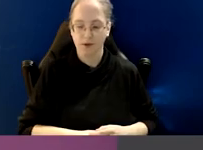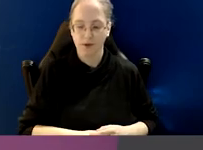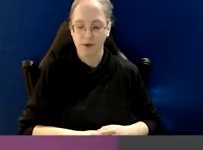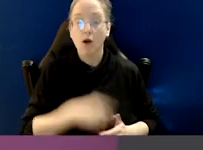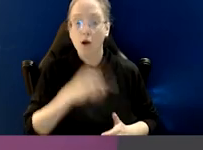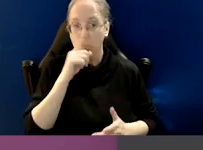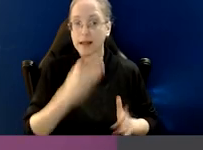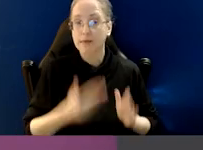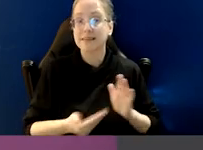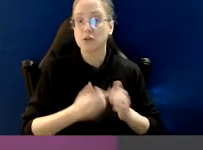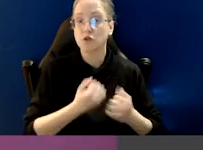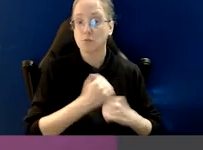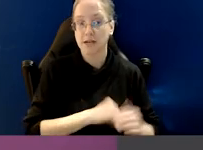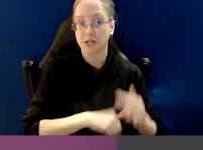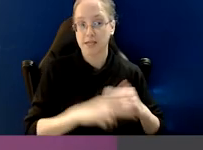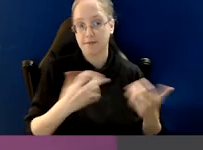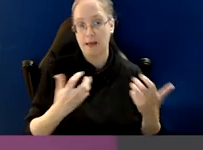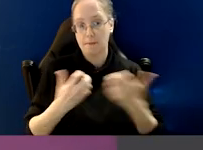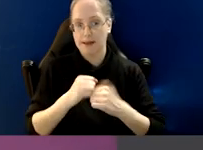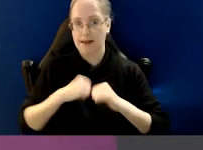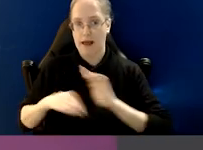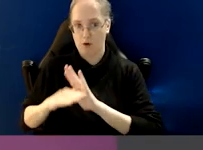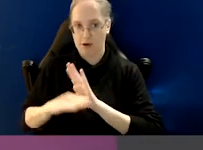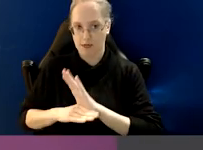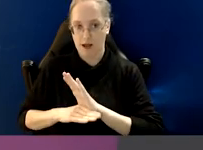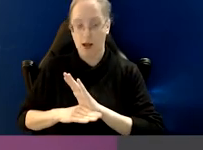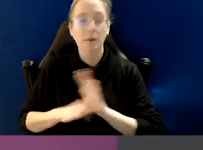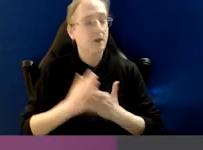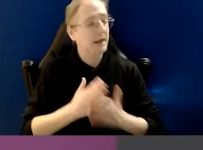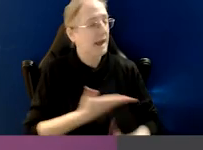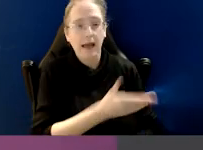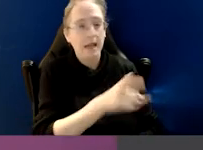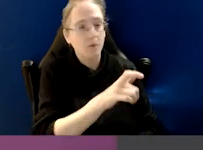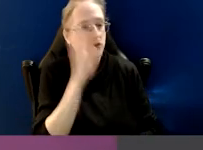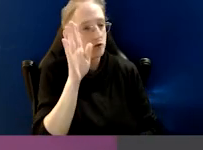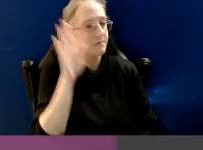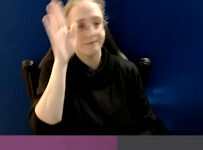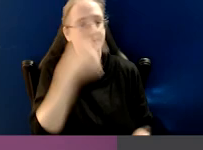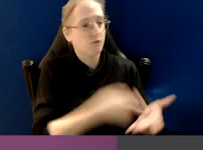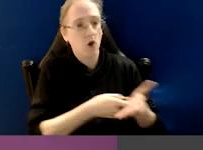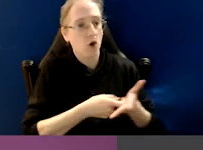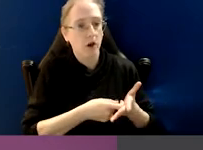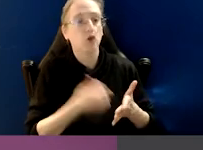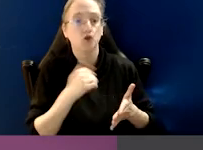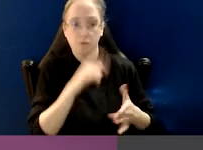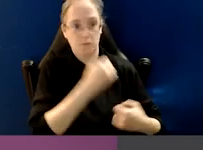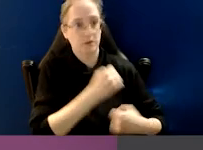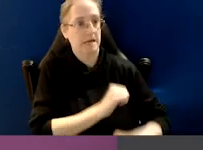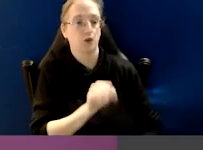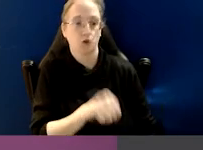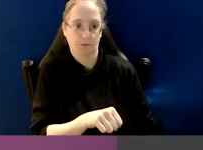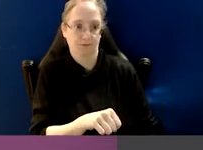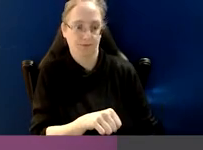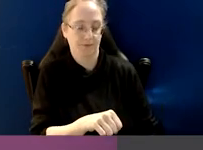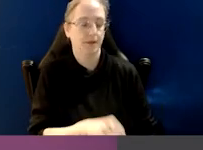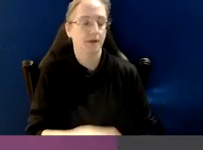There's additional protection for some, if it meets those criteria, but really everyone coming forward should gain a degree of protection.